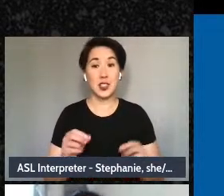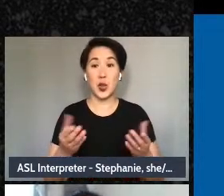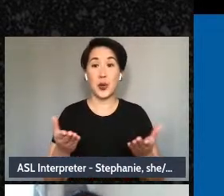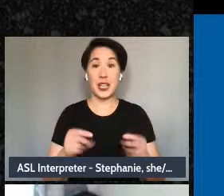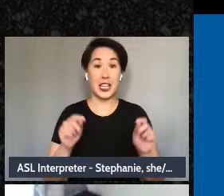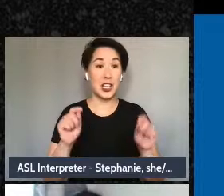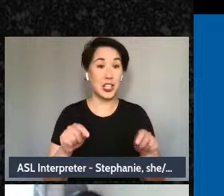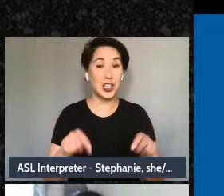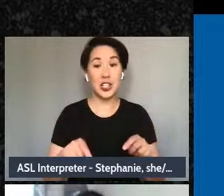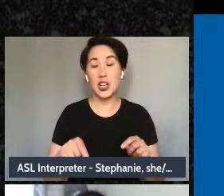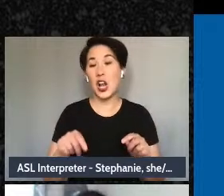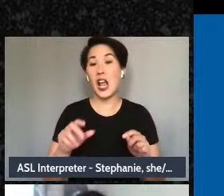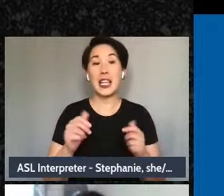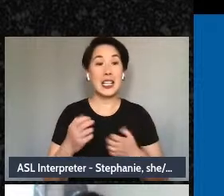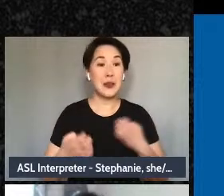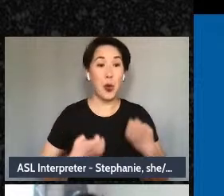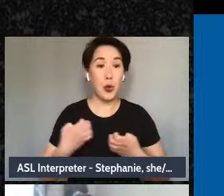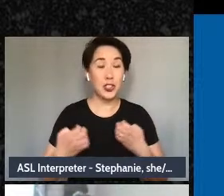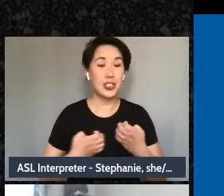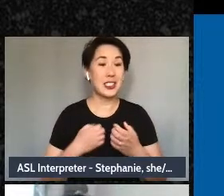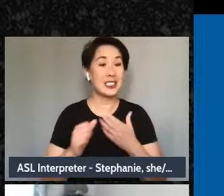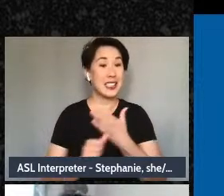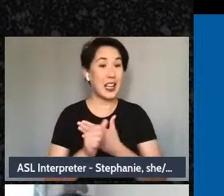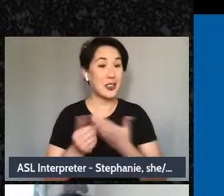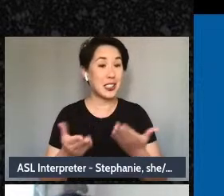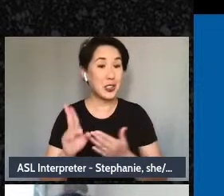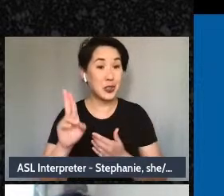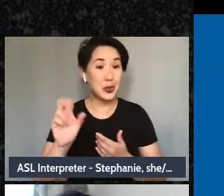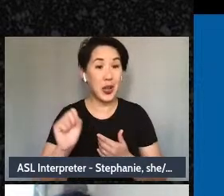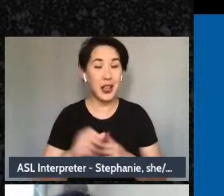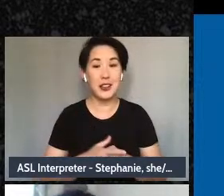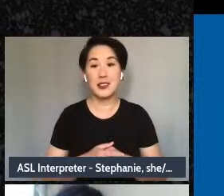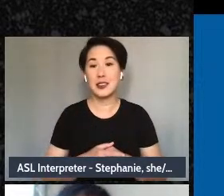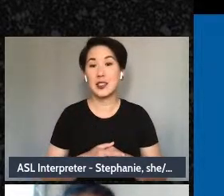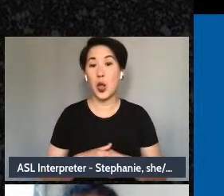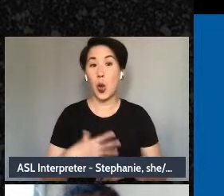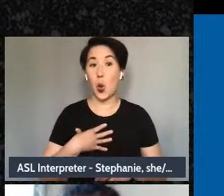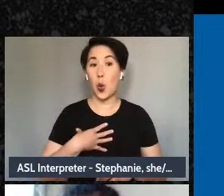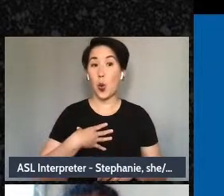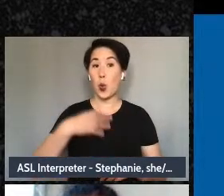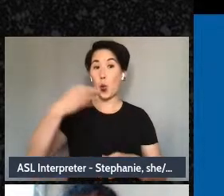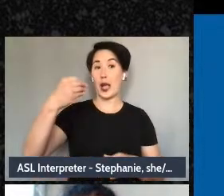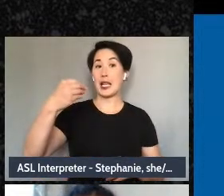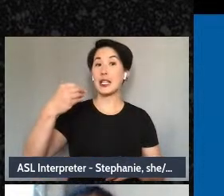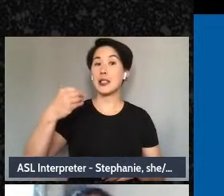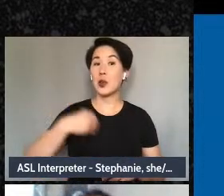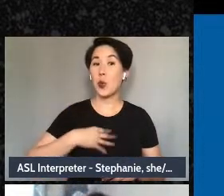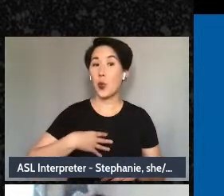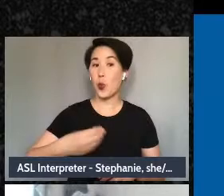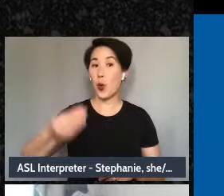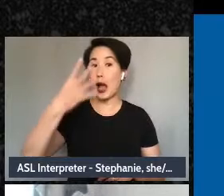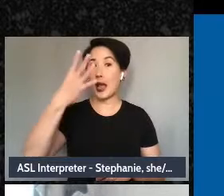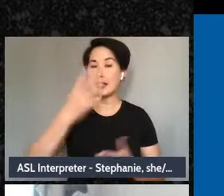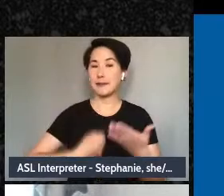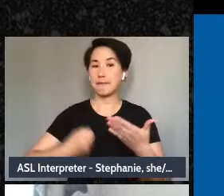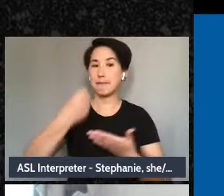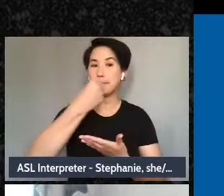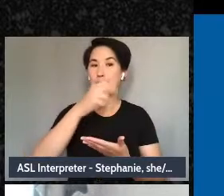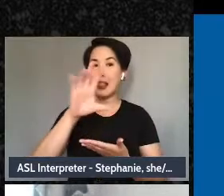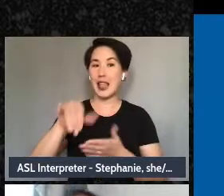dangerous, chemical cautions. Whiteness as the model itself, people with disabilities needing